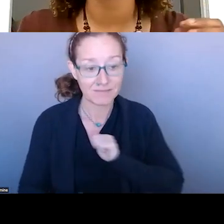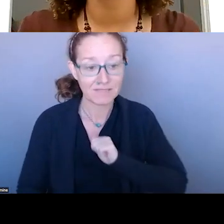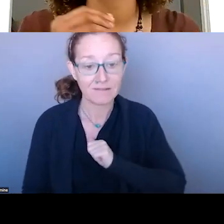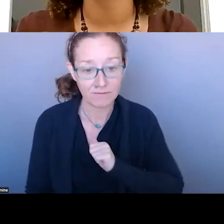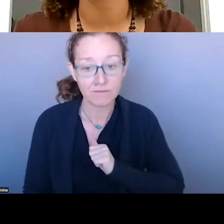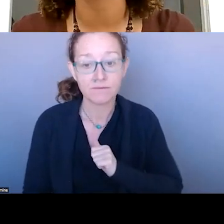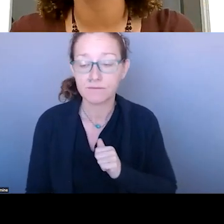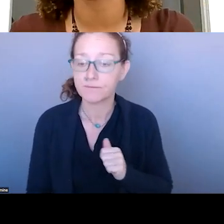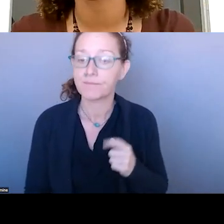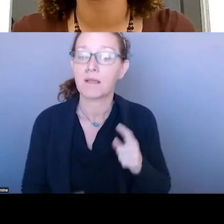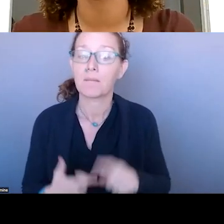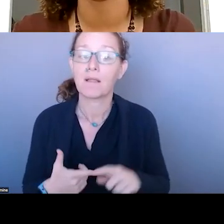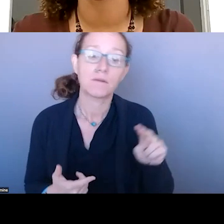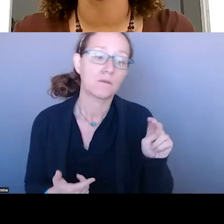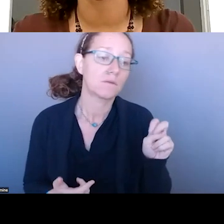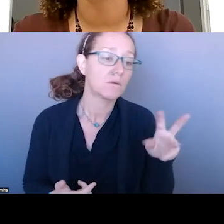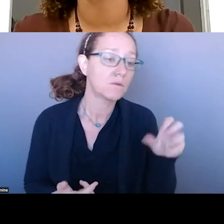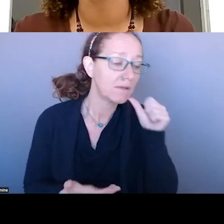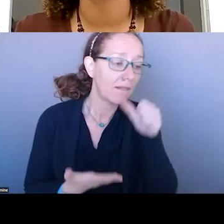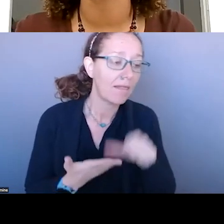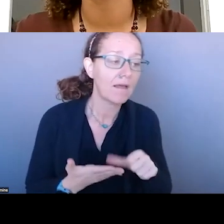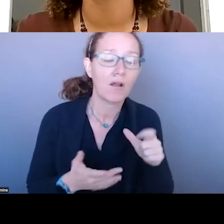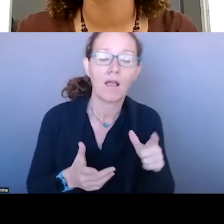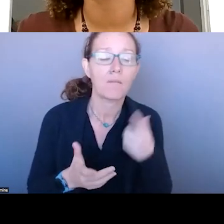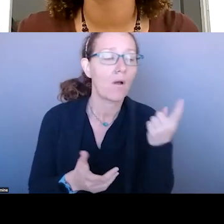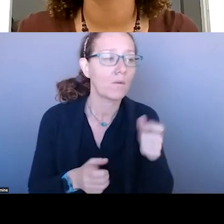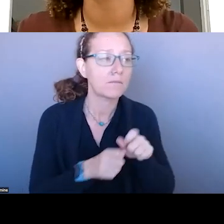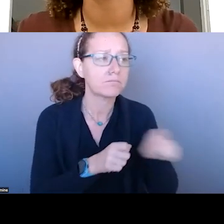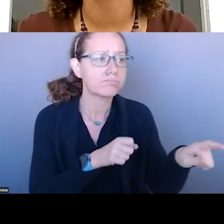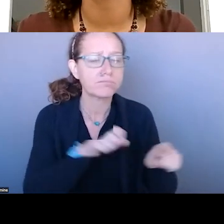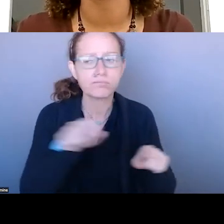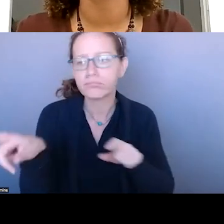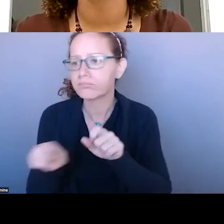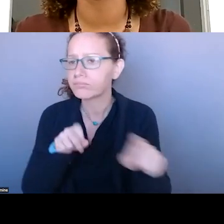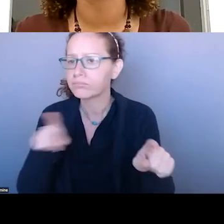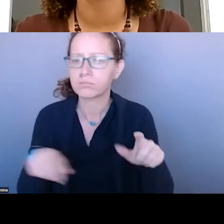THE NEWS LETTERS OR SESSIONS TO PEOPLE THAT I WORK WITH SO IT IS A GOOD WAY TO